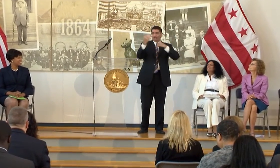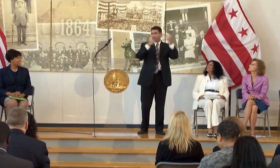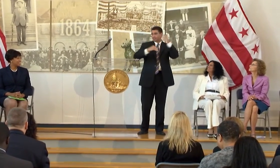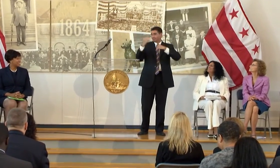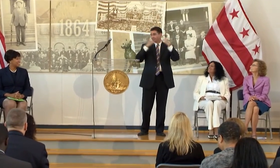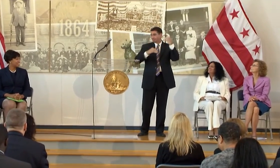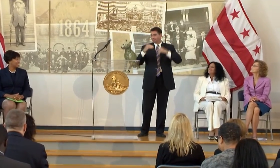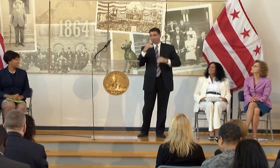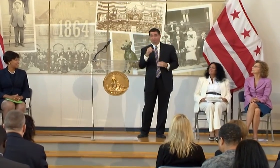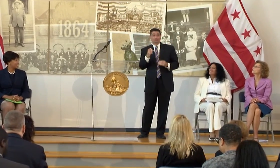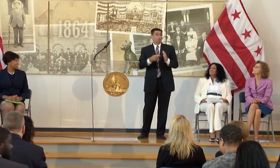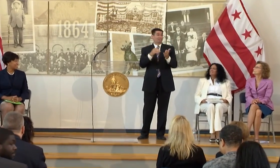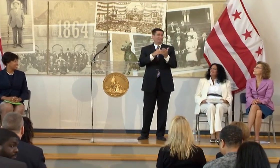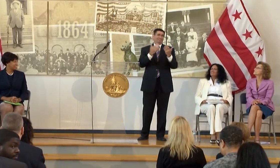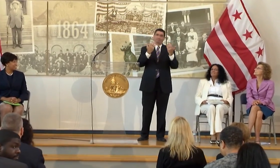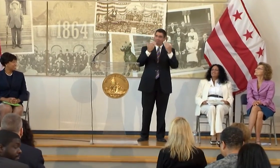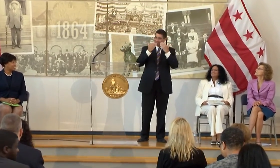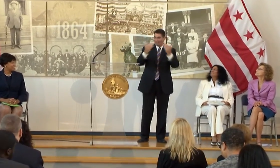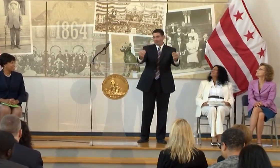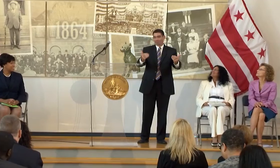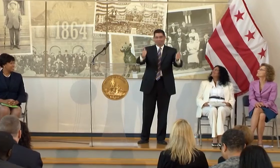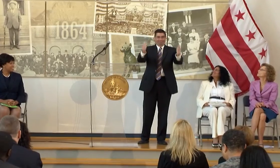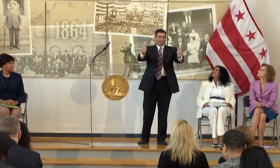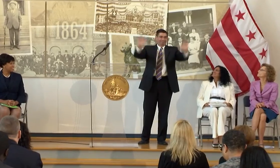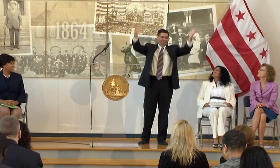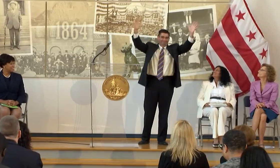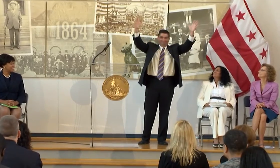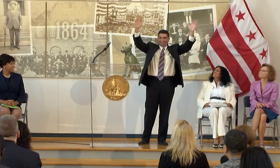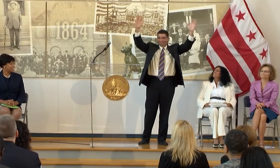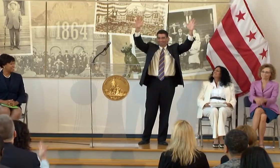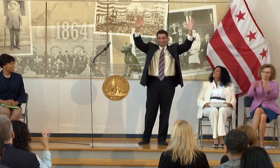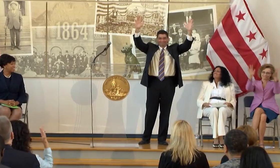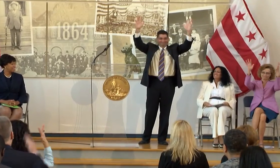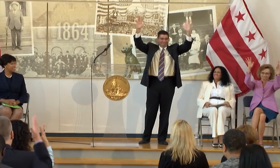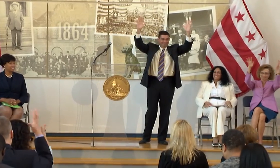WE DO HAVE SOME LIGHT REFRESHMENTS, AND THANK YOU AGAIN FOR BEING HERE.